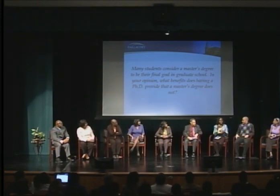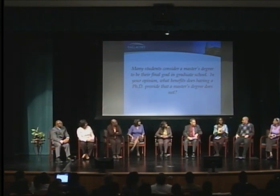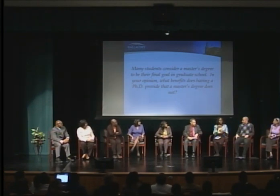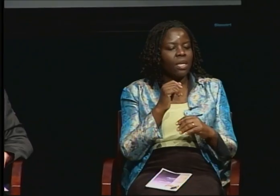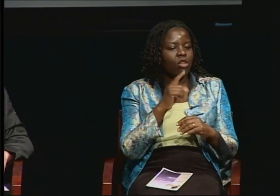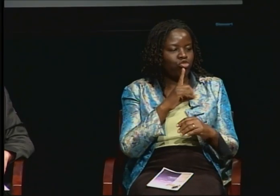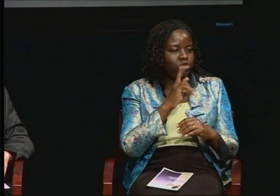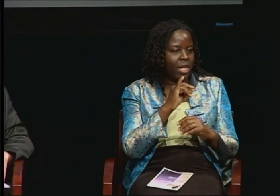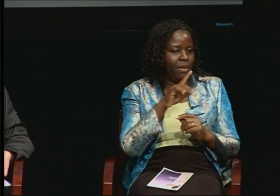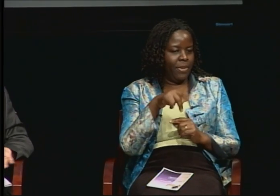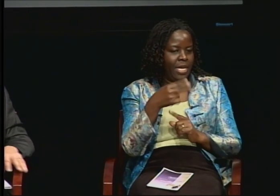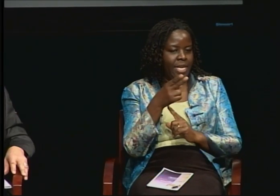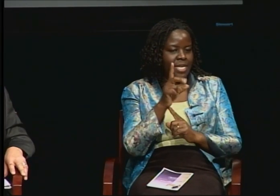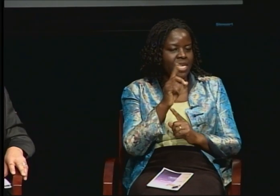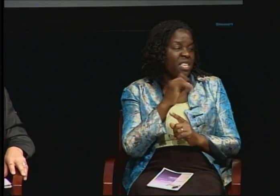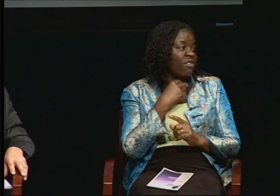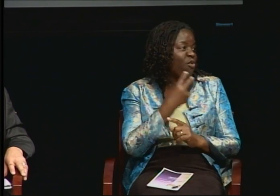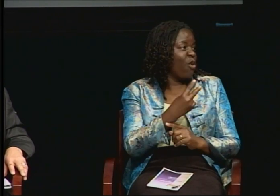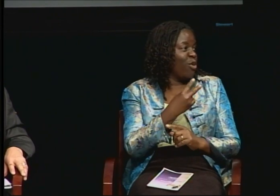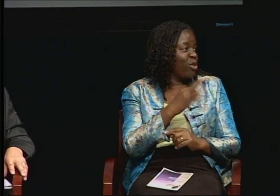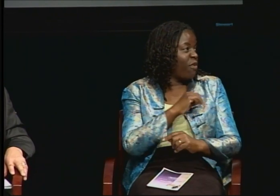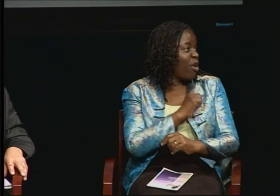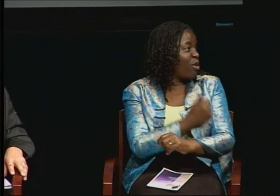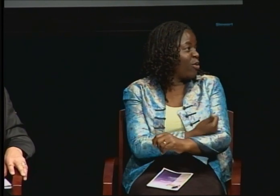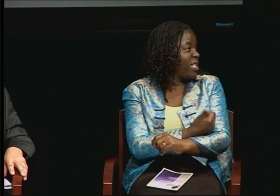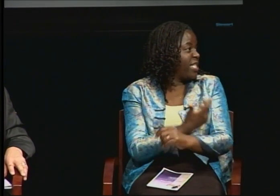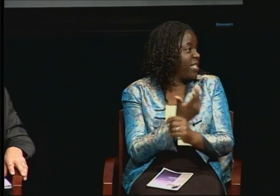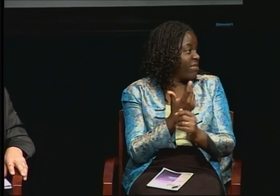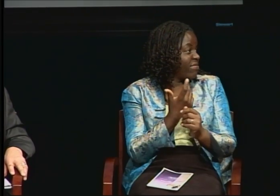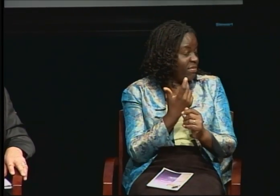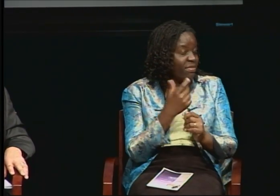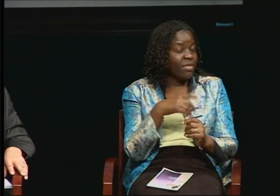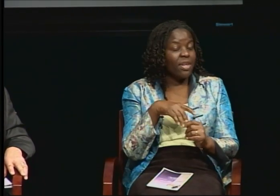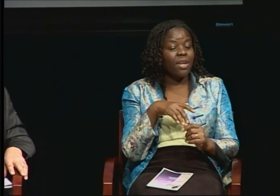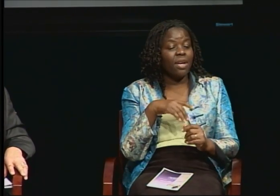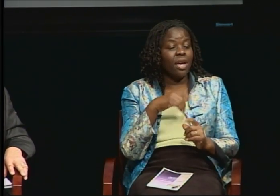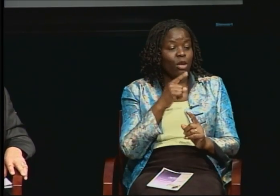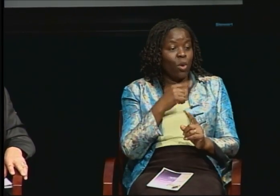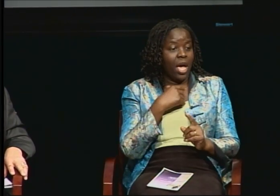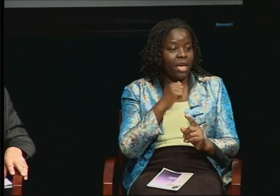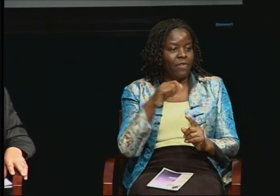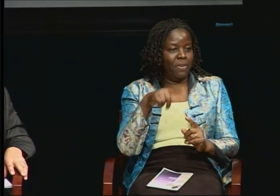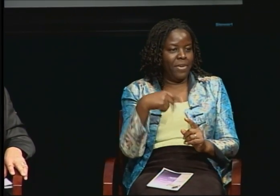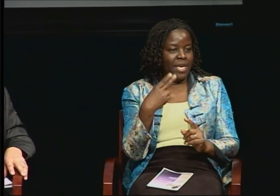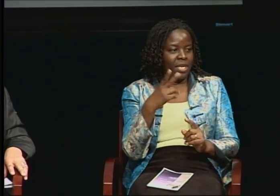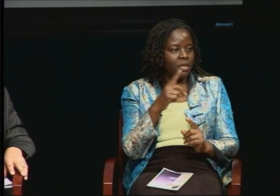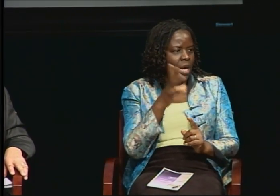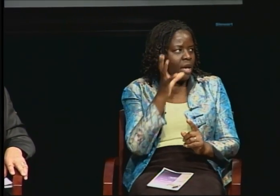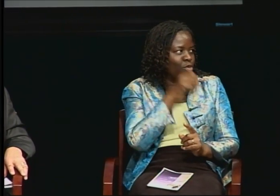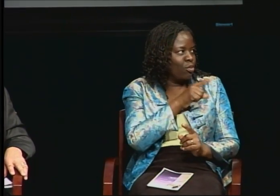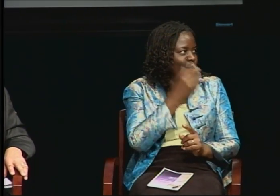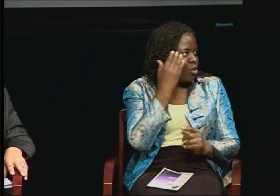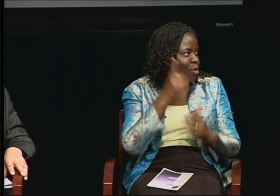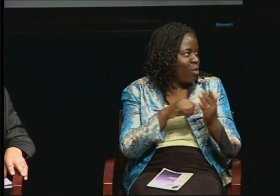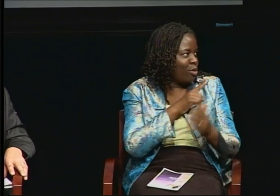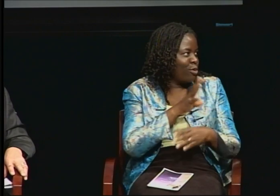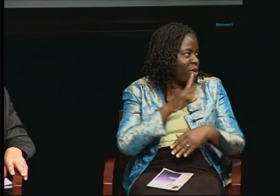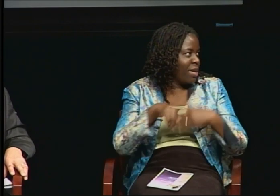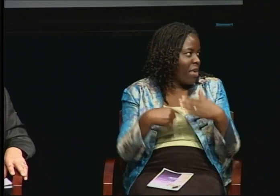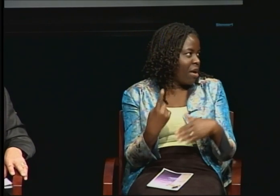Obviously people, if you have a PhD, people assume that you know what you're talking about. But of course that may not always be the case.